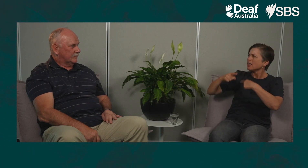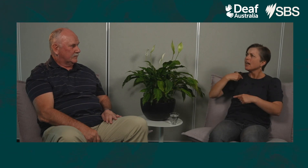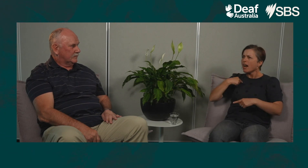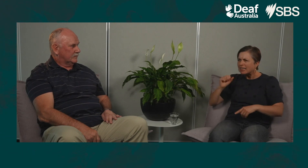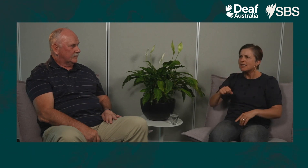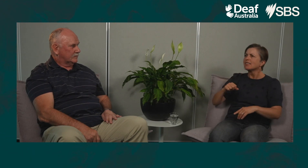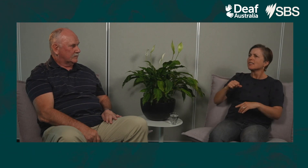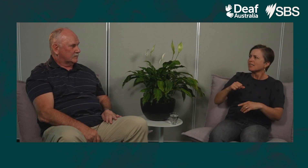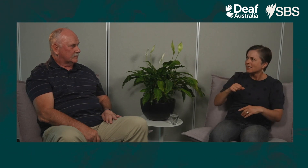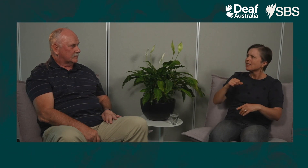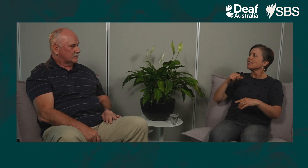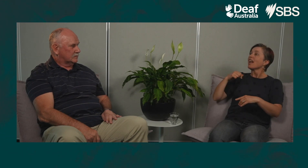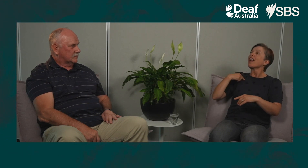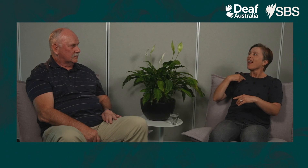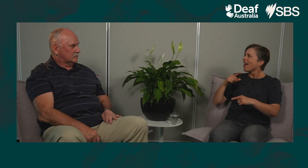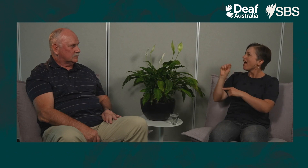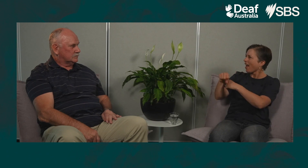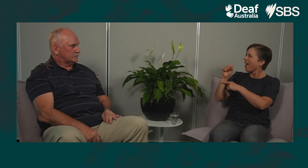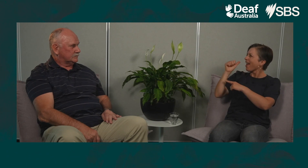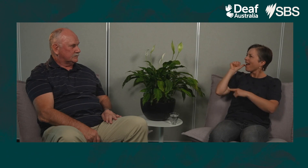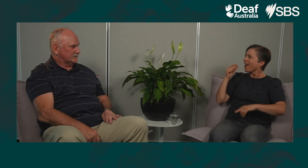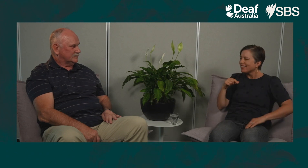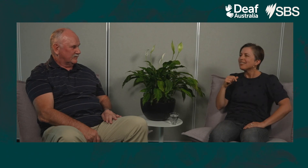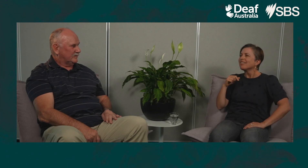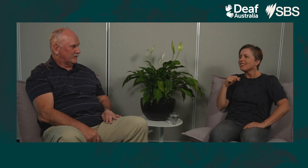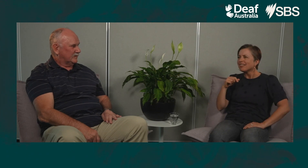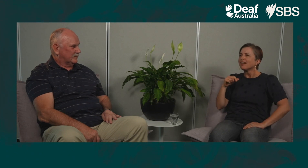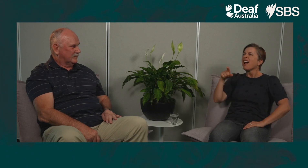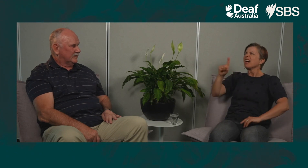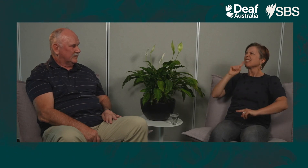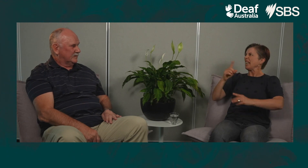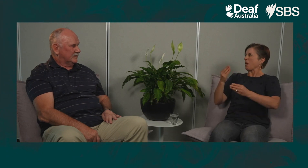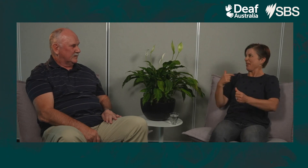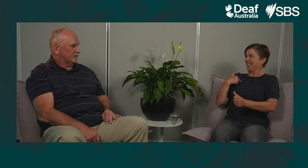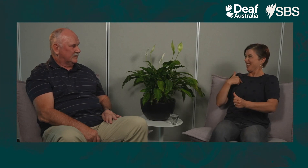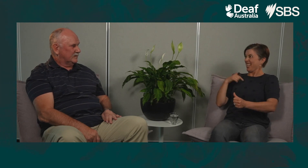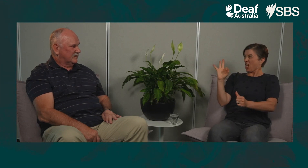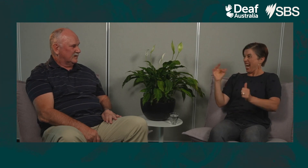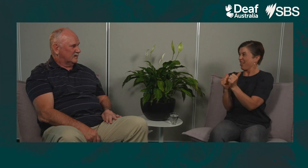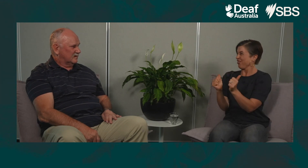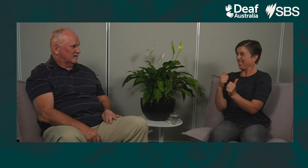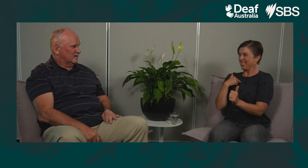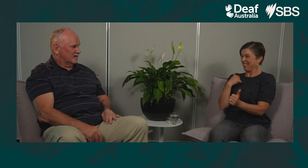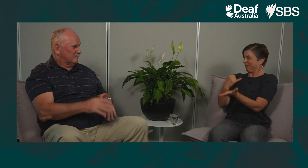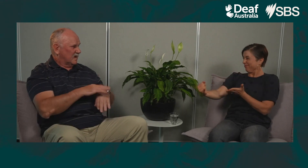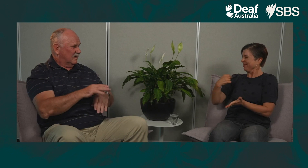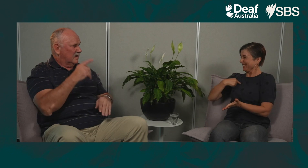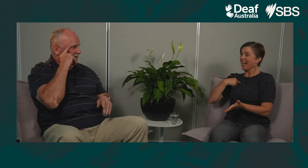and I am nodding along to show that I am following, but then they say something I don’t agree with, and so then I need to backtrack